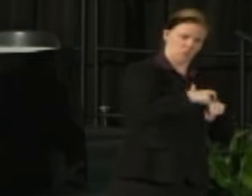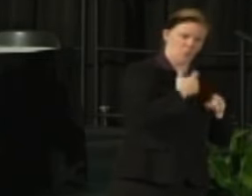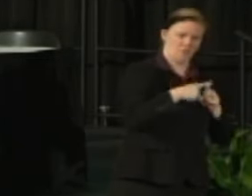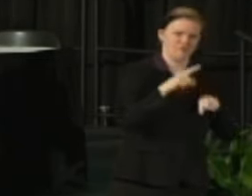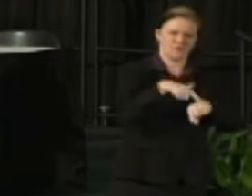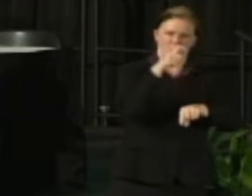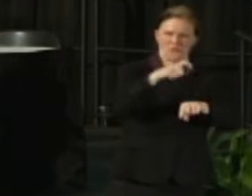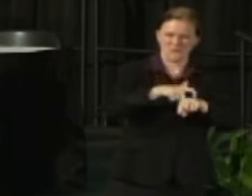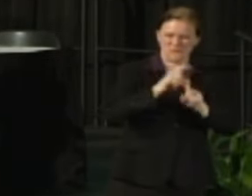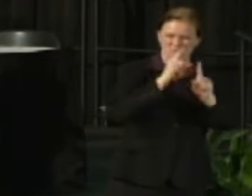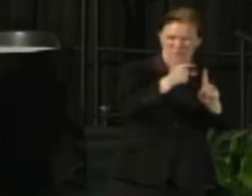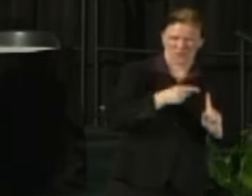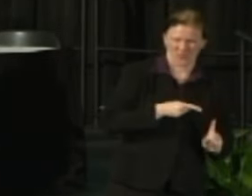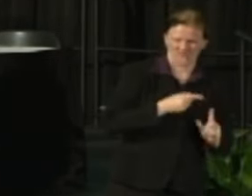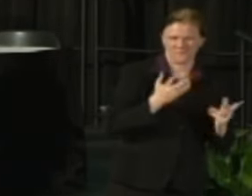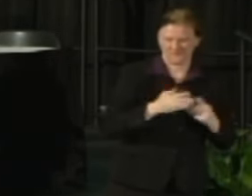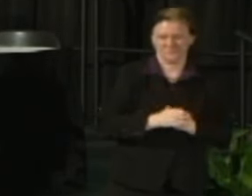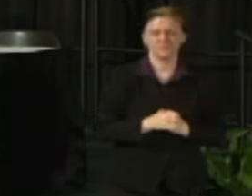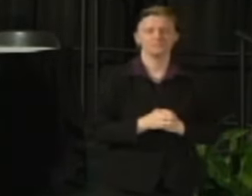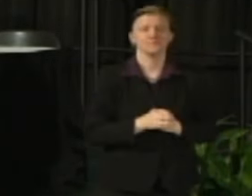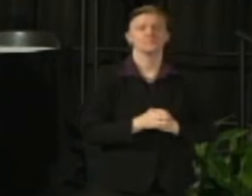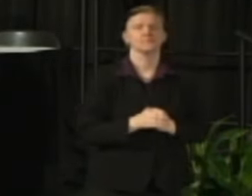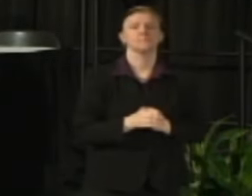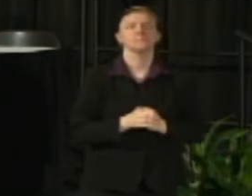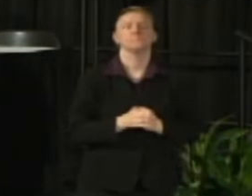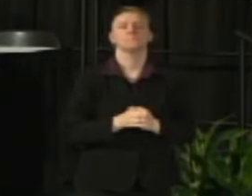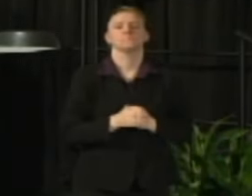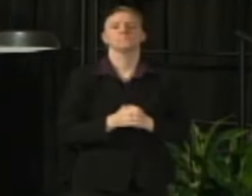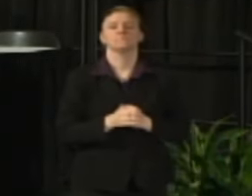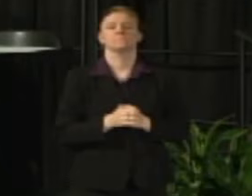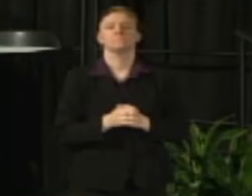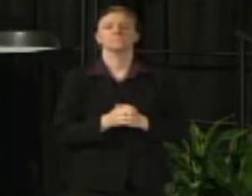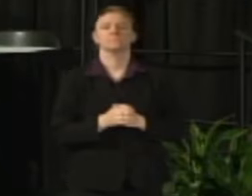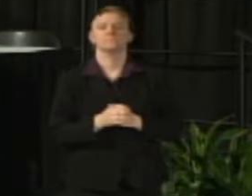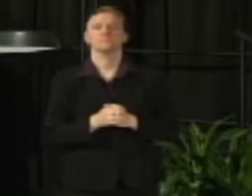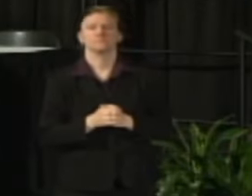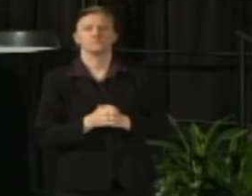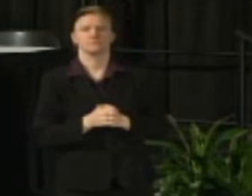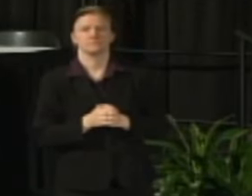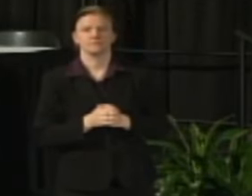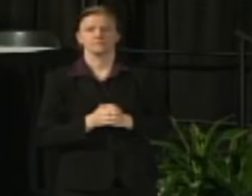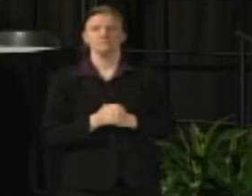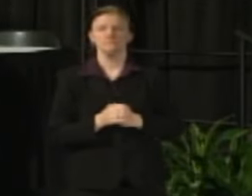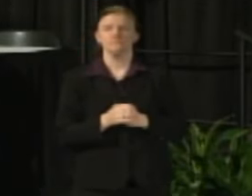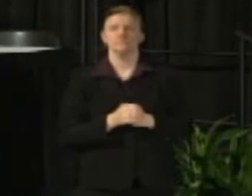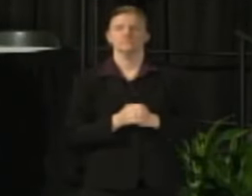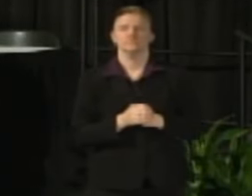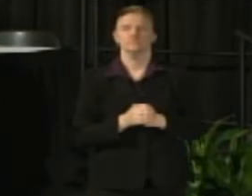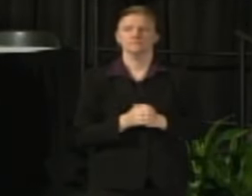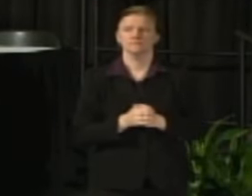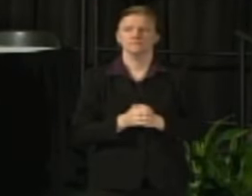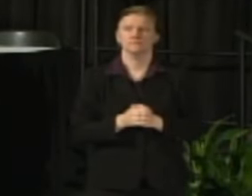In terms of the background in terms of some additional information that we know given